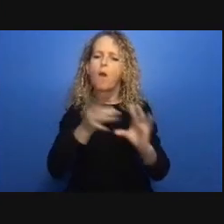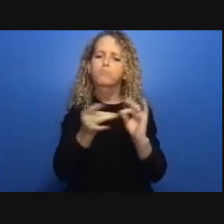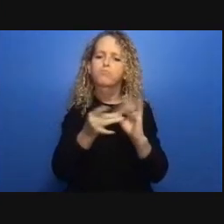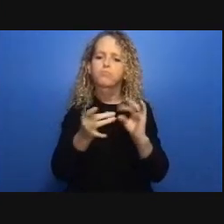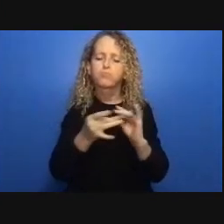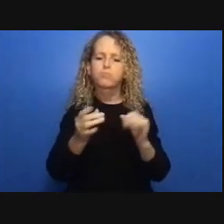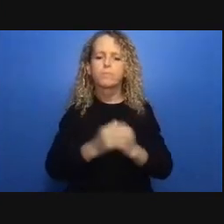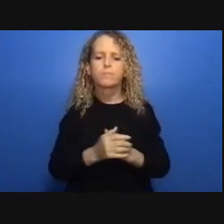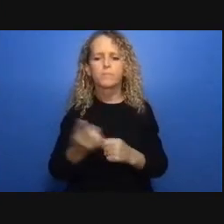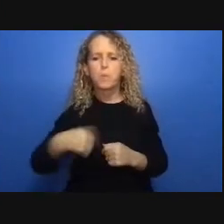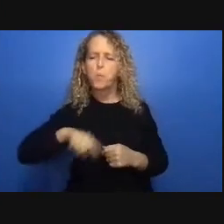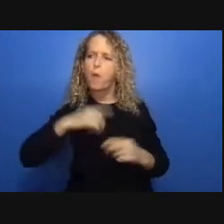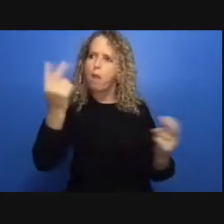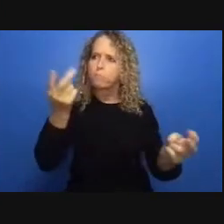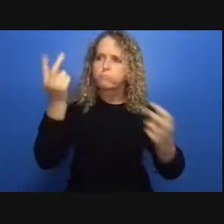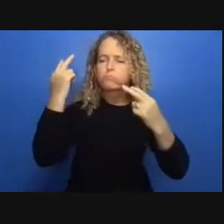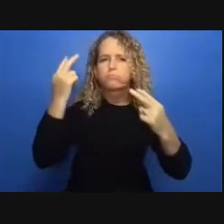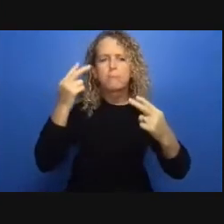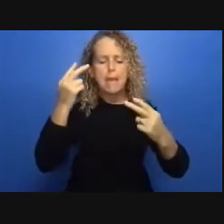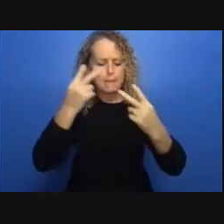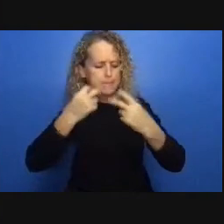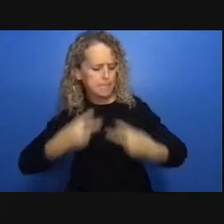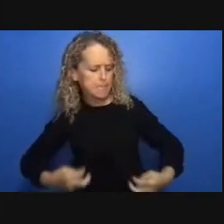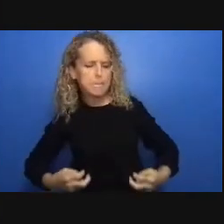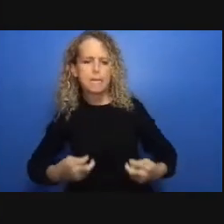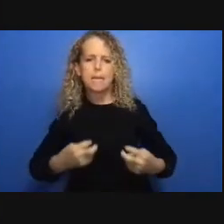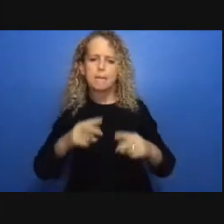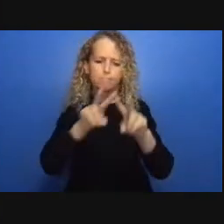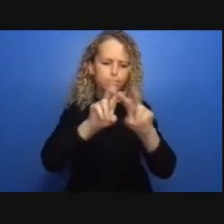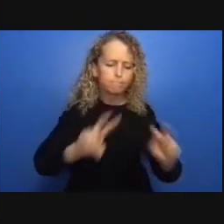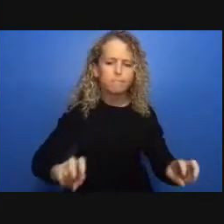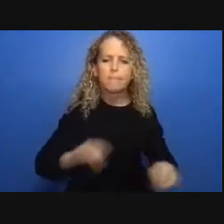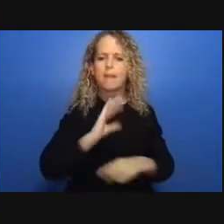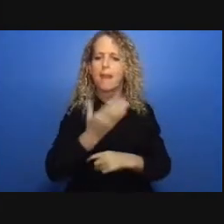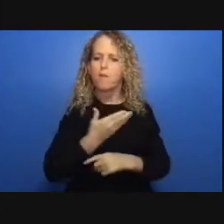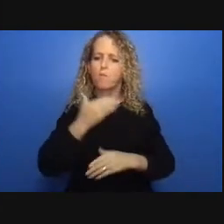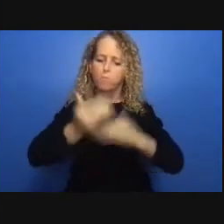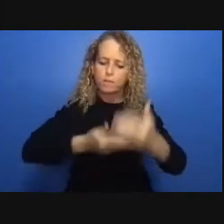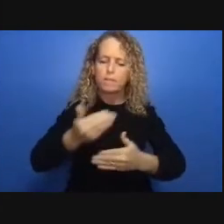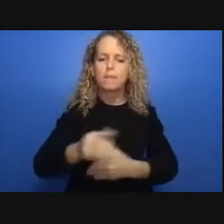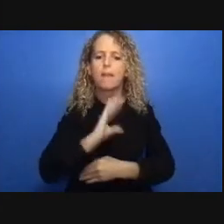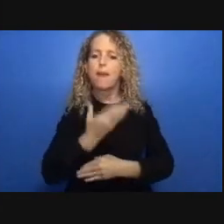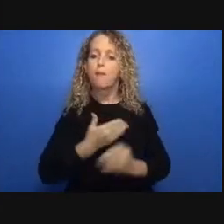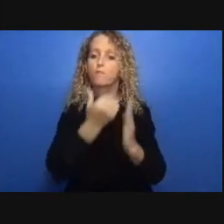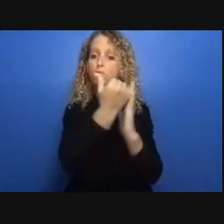the vastness of police budgets with the relative dearth of training and infrastructure to support